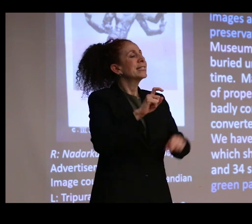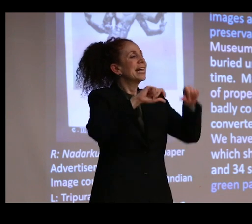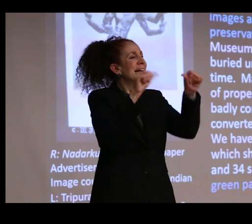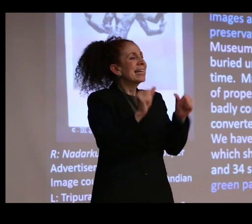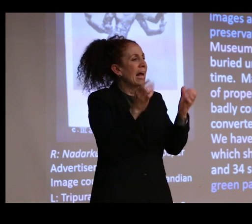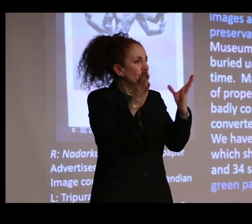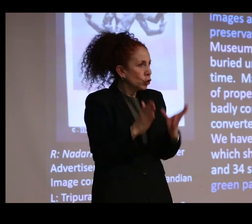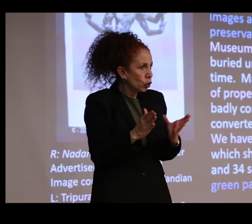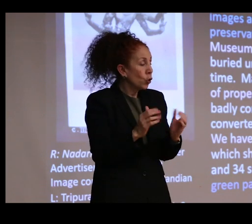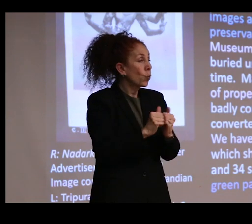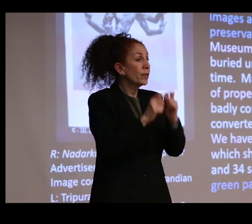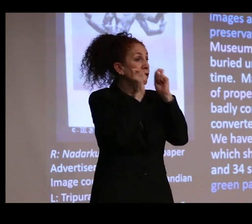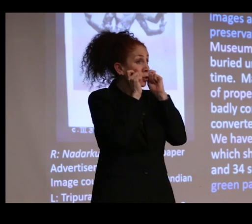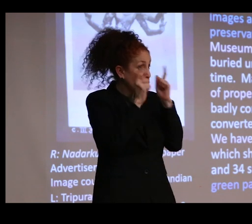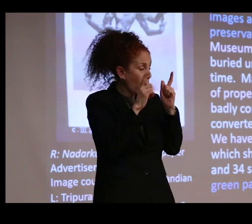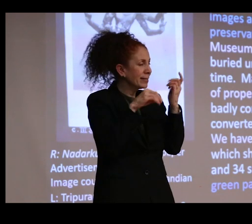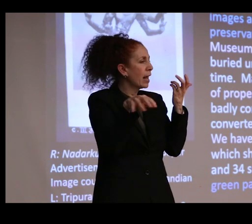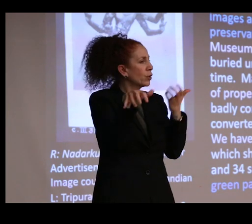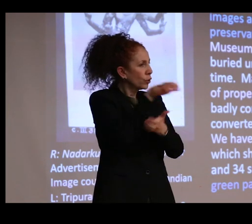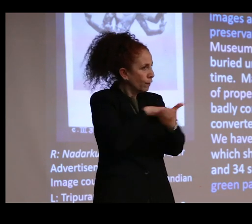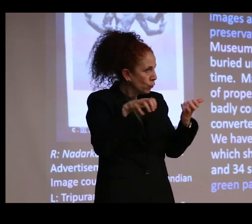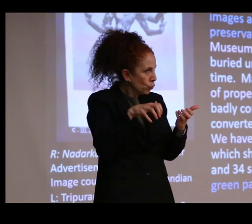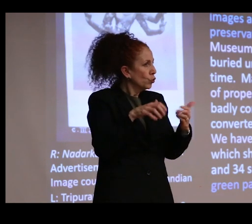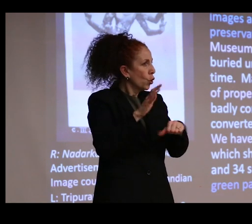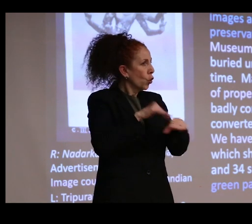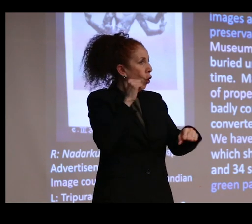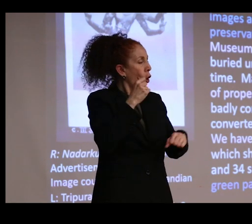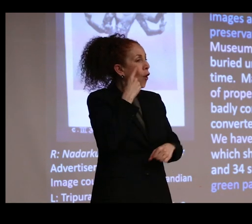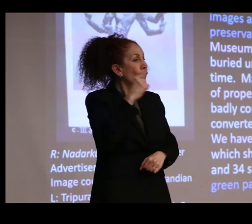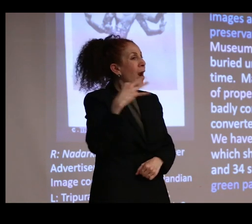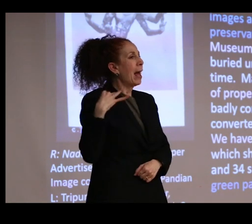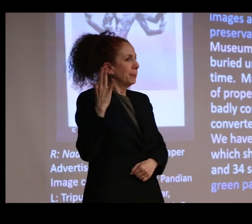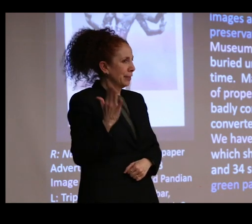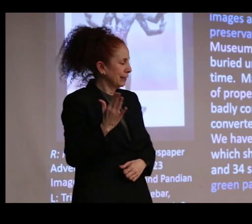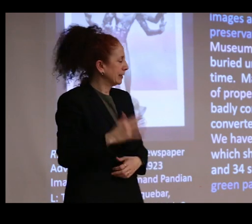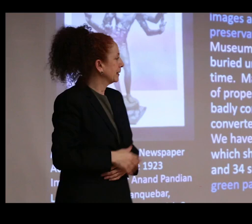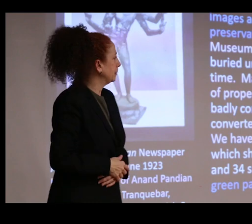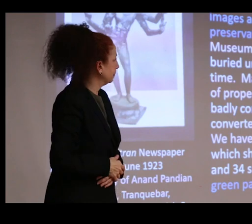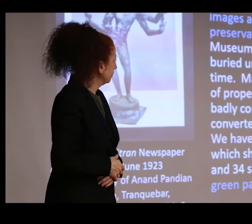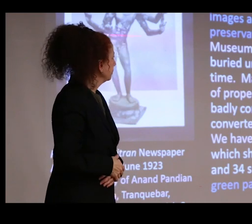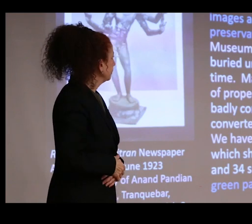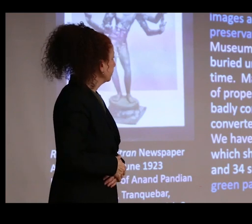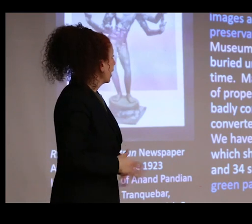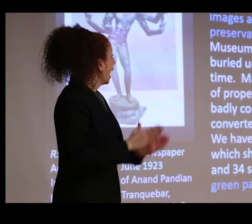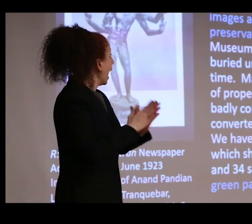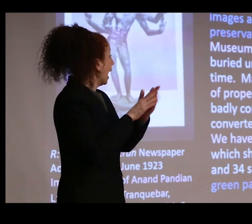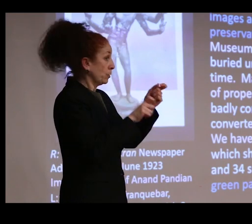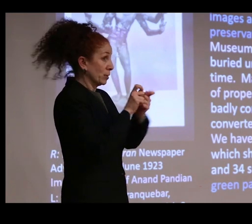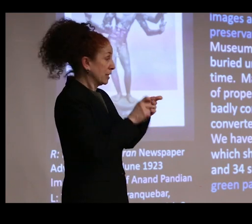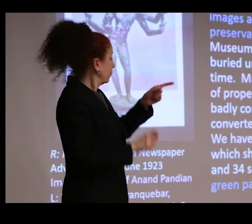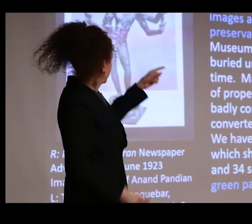surprising and confusing call for applicants. They asked specifically for bronze casters--